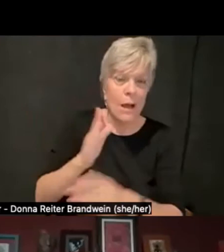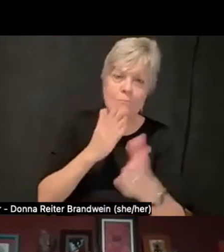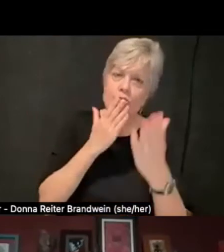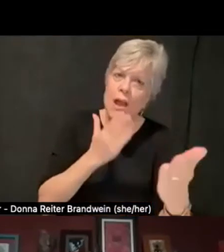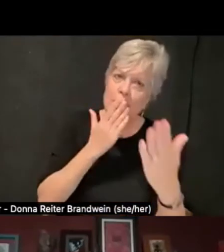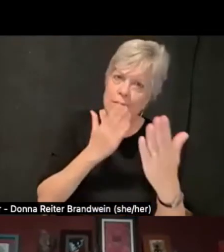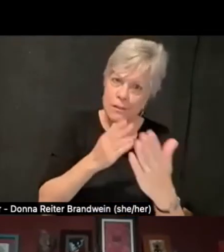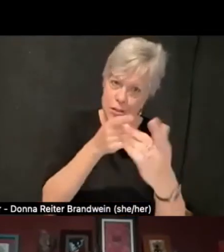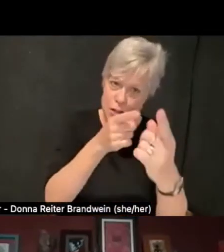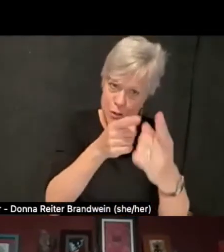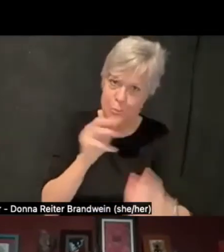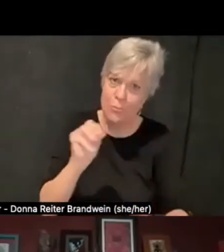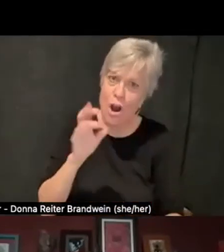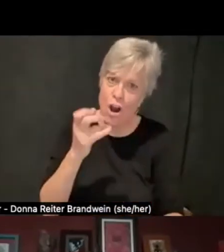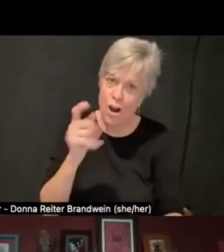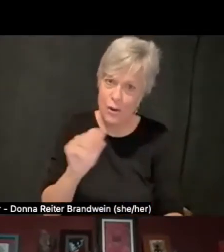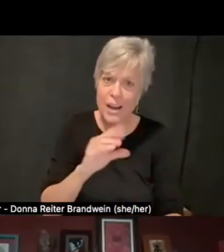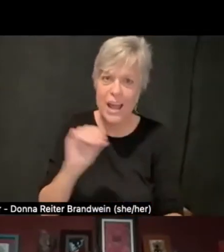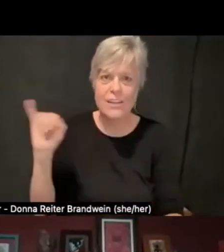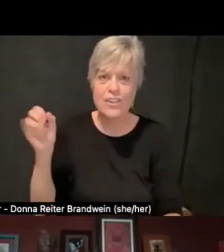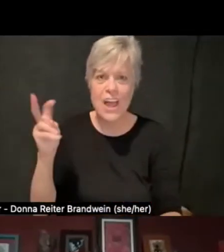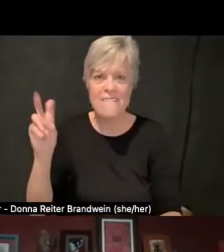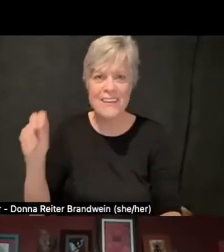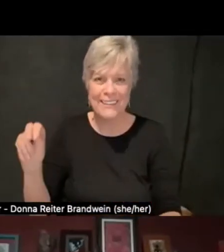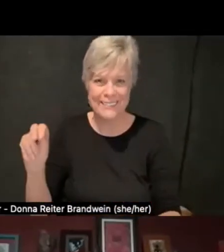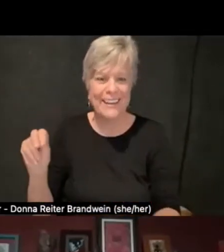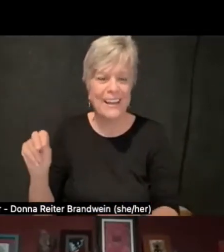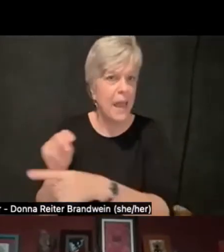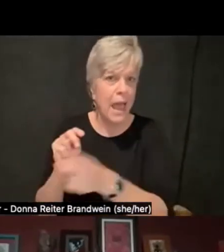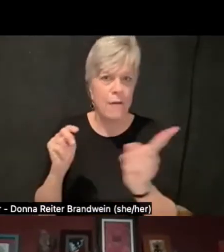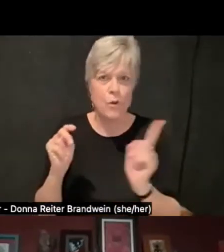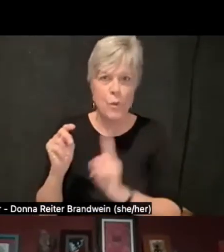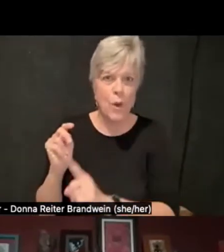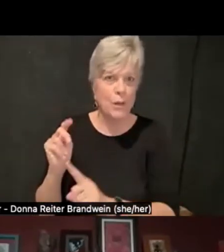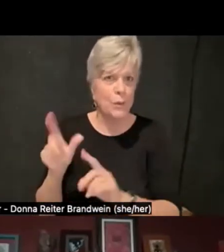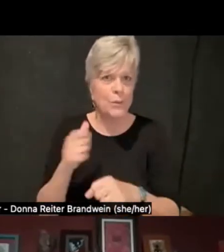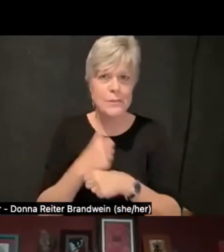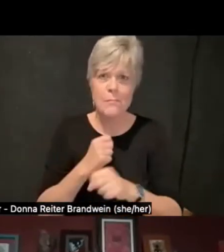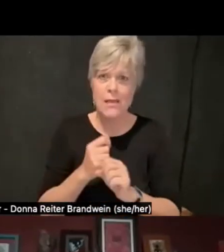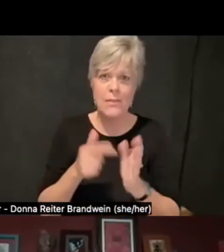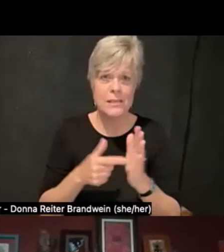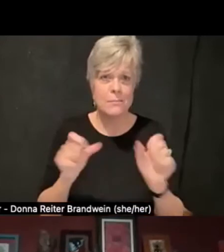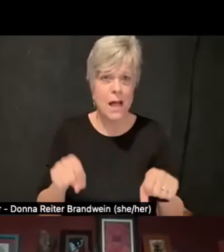Margaret and Javin and everyone, who's made this possible, for all of that and for so much more.